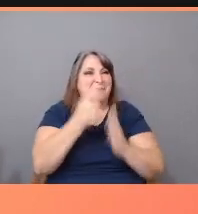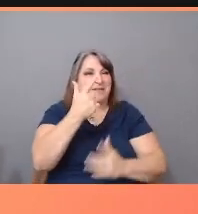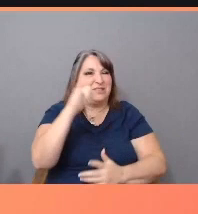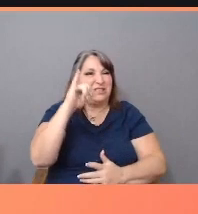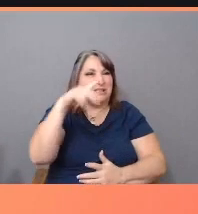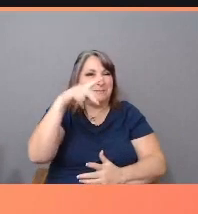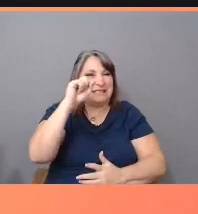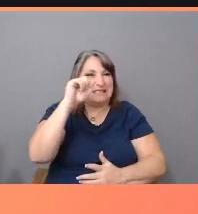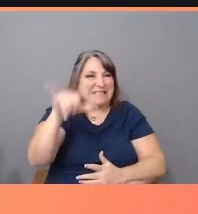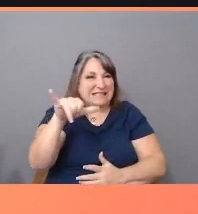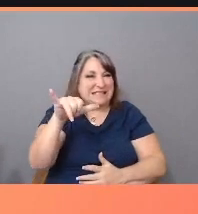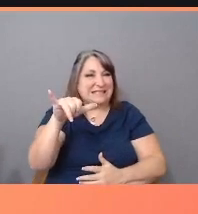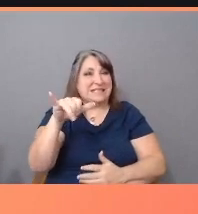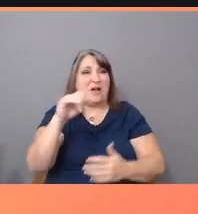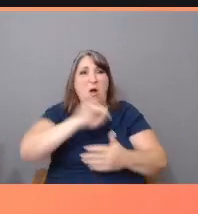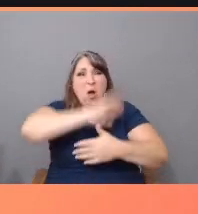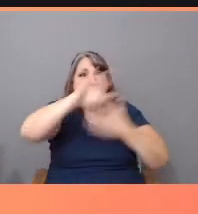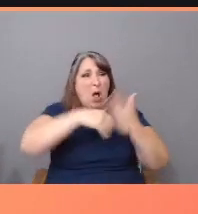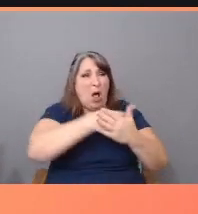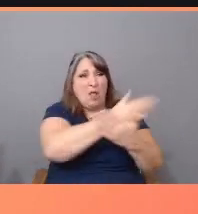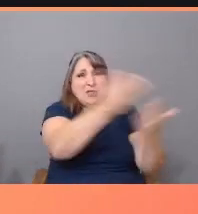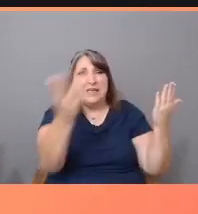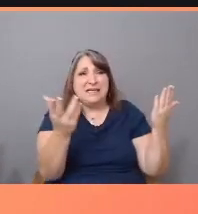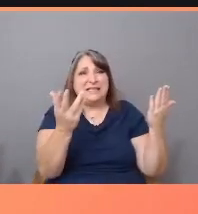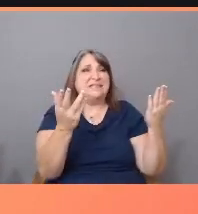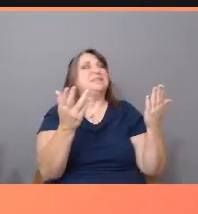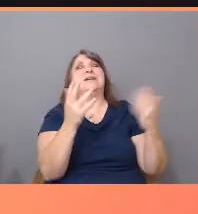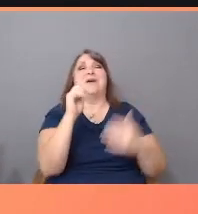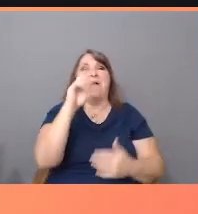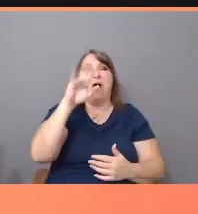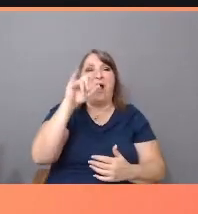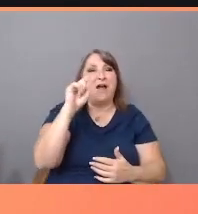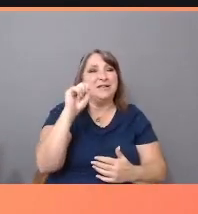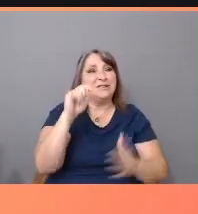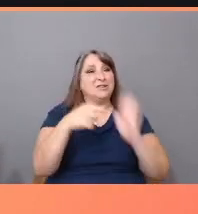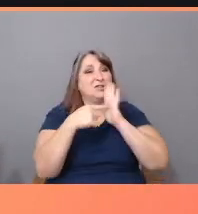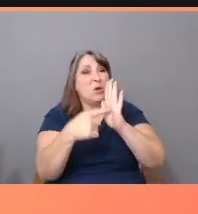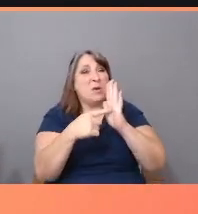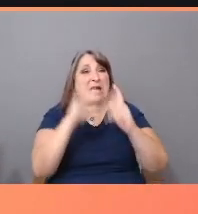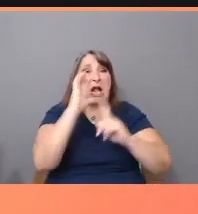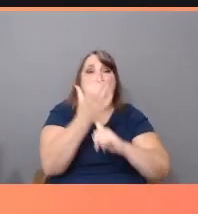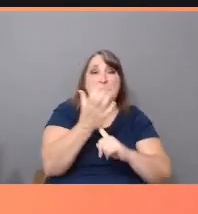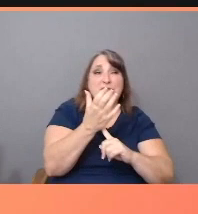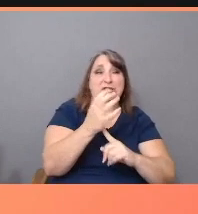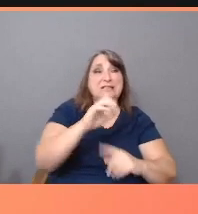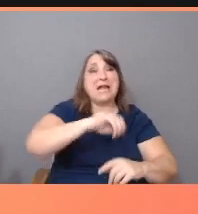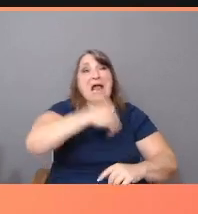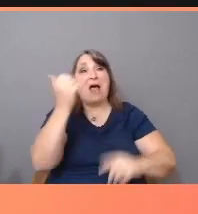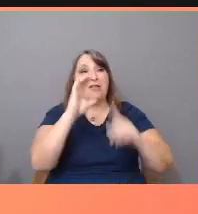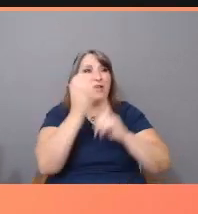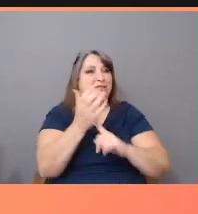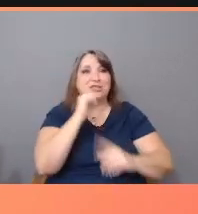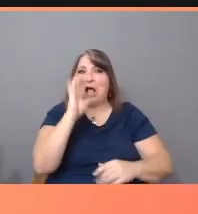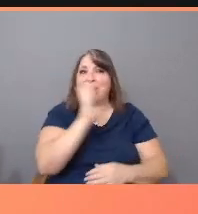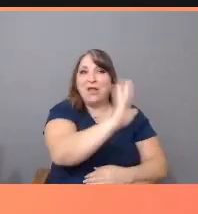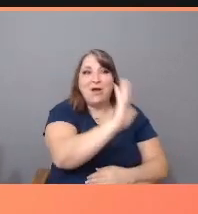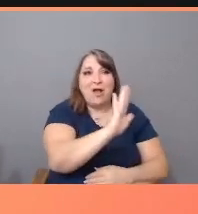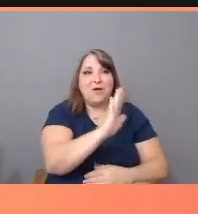These artists, all men, looking at cultures or subcultures other than their own, crafted films about the nobodies